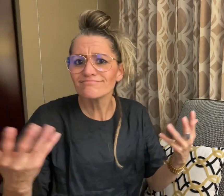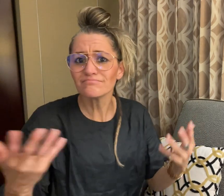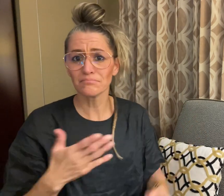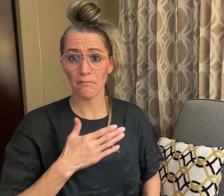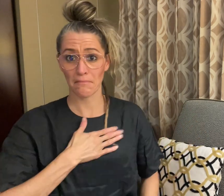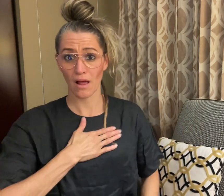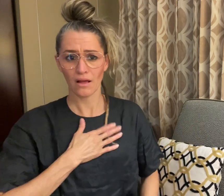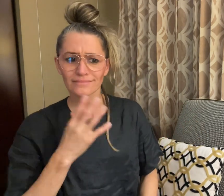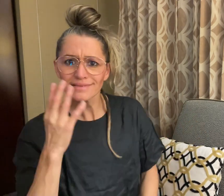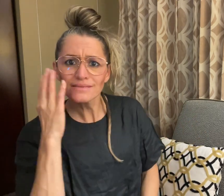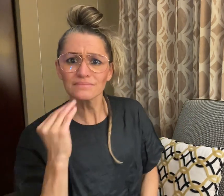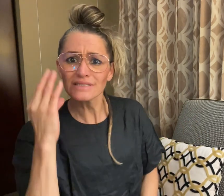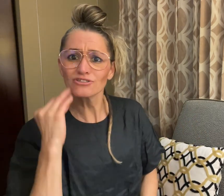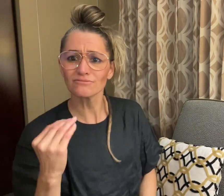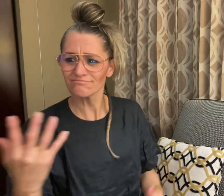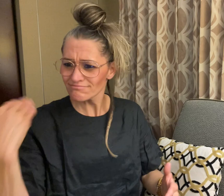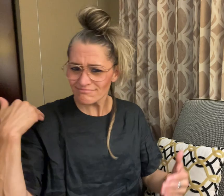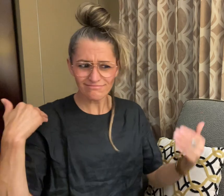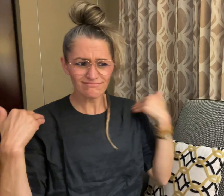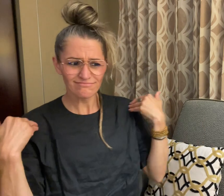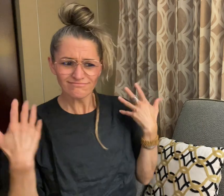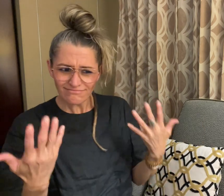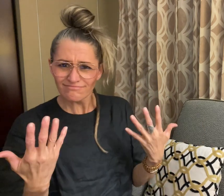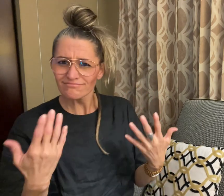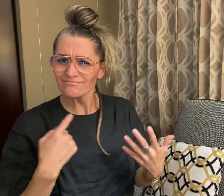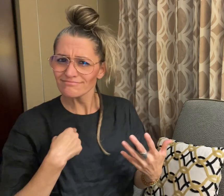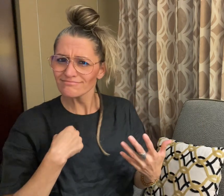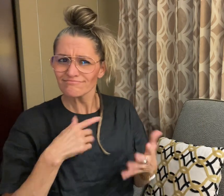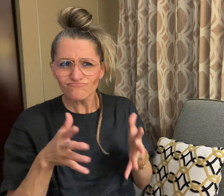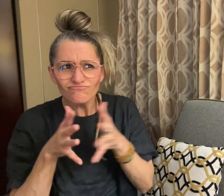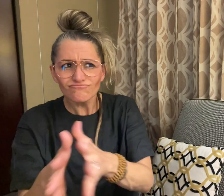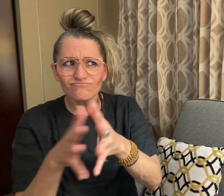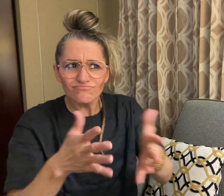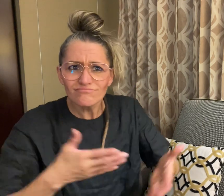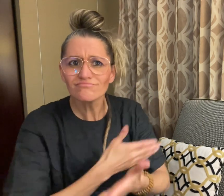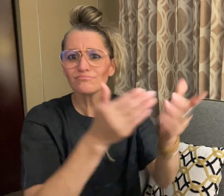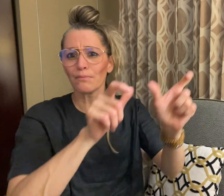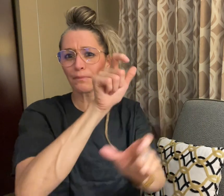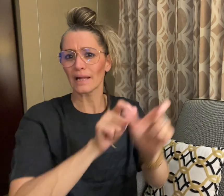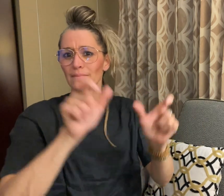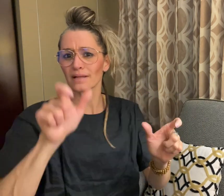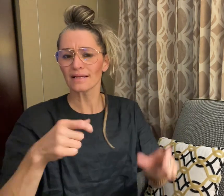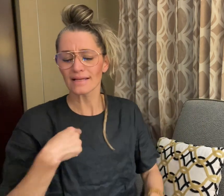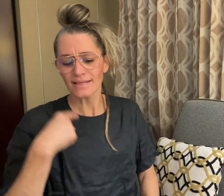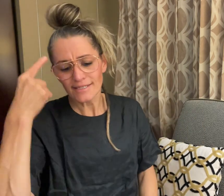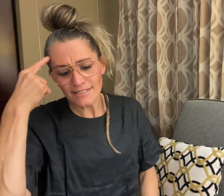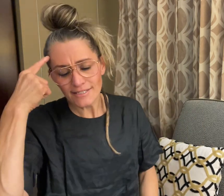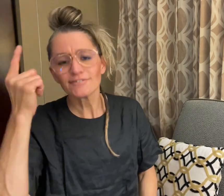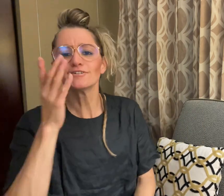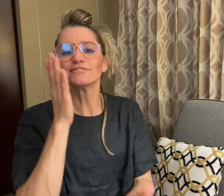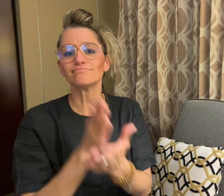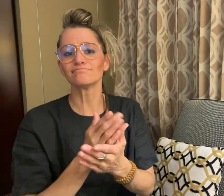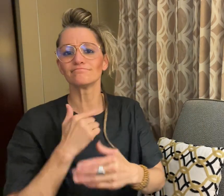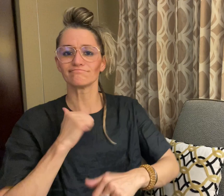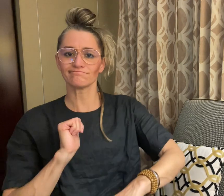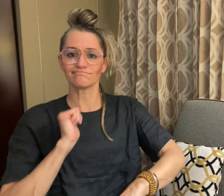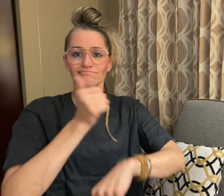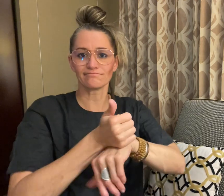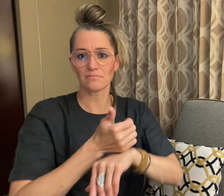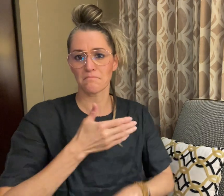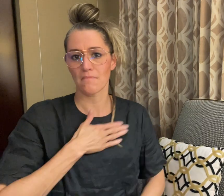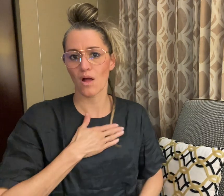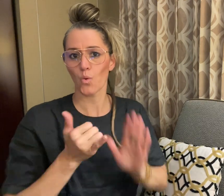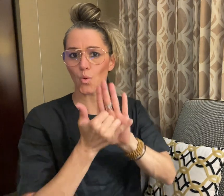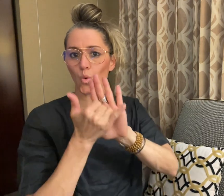people about my experience, so I started my YouTube channel".